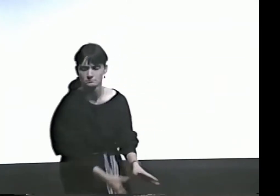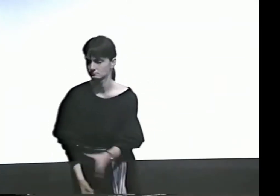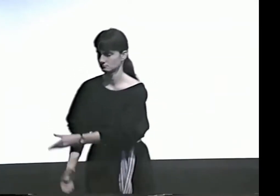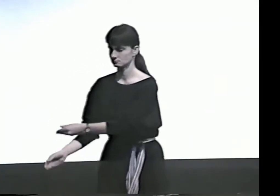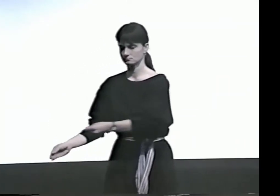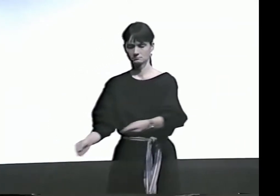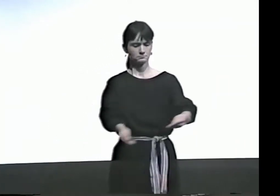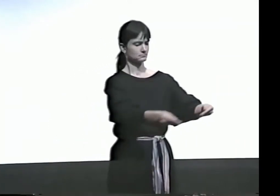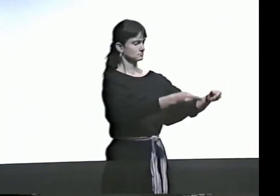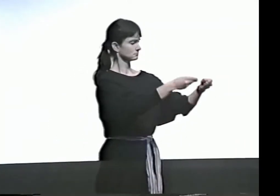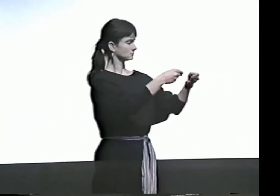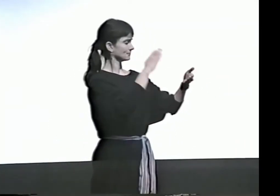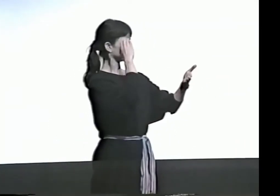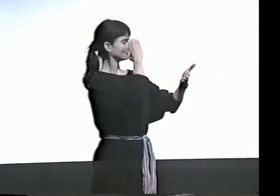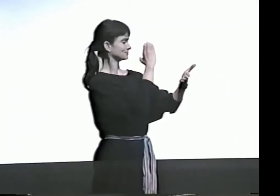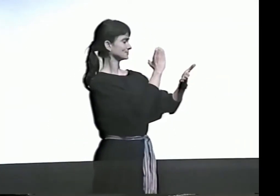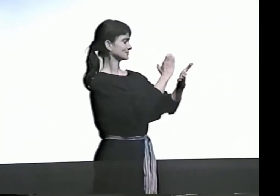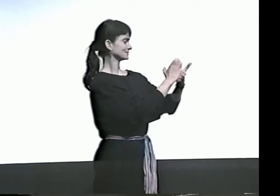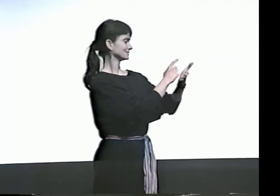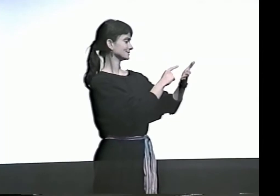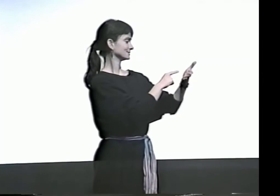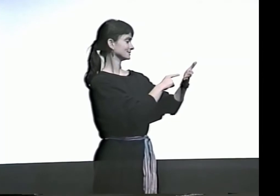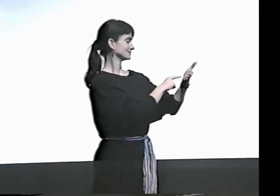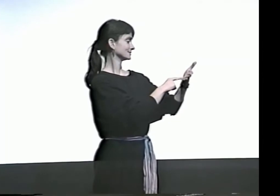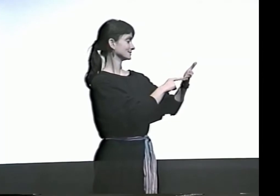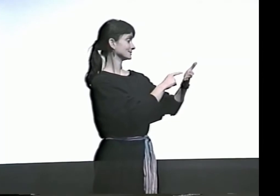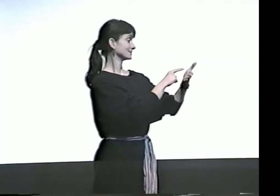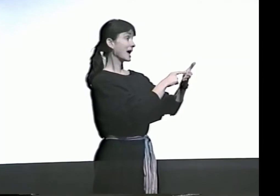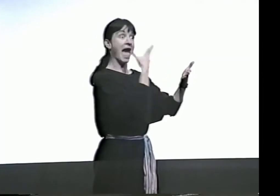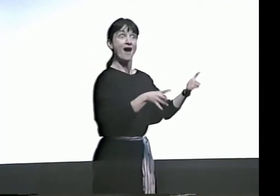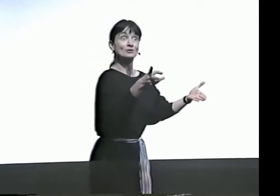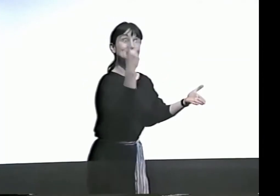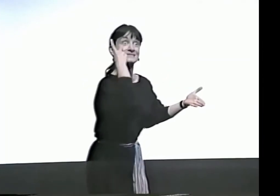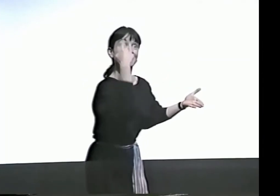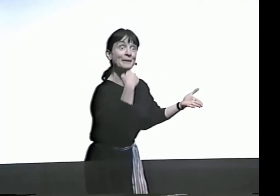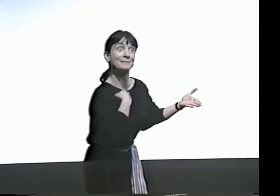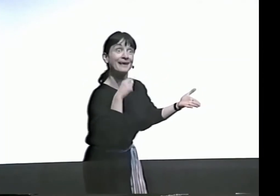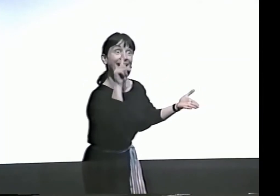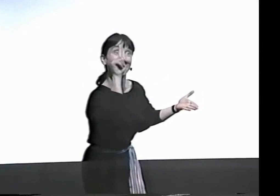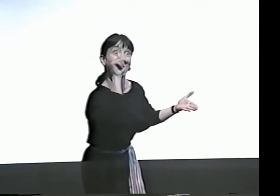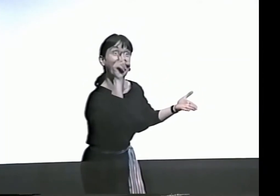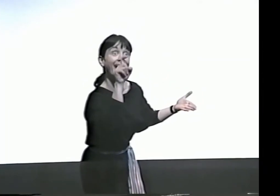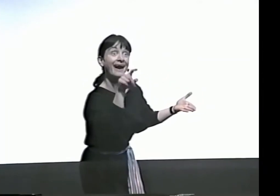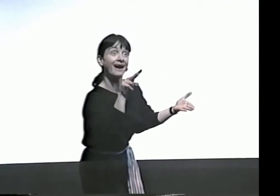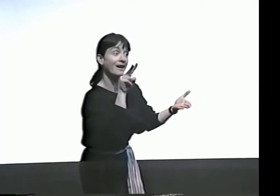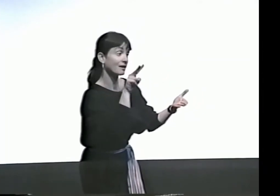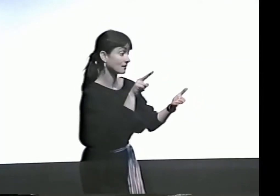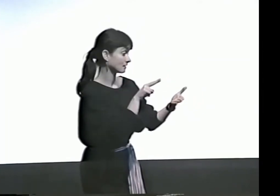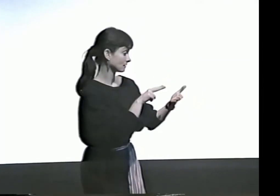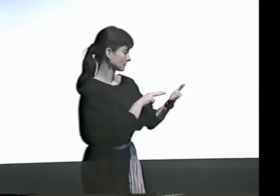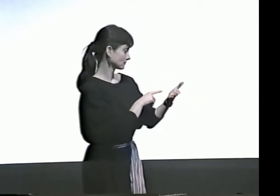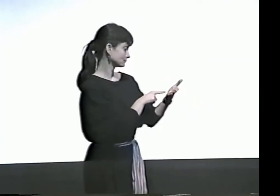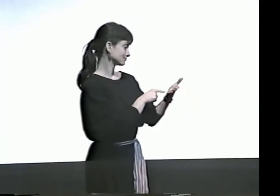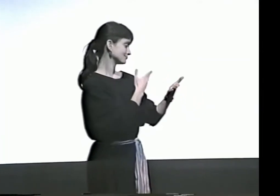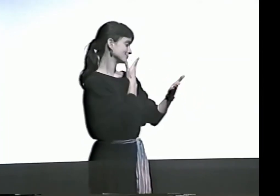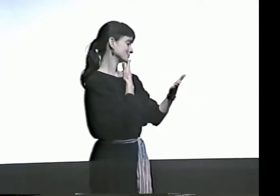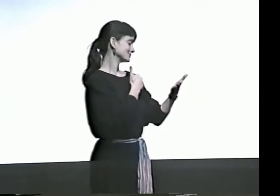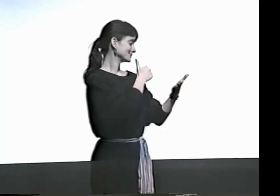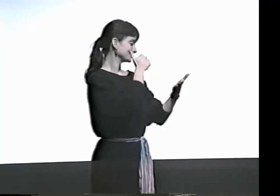A PASSERBY TAKES THE CARD AND ON IT, A PICTURE. UNDER IT, IT SAYS, "HAVE YOU SEEN ME?"